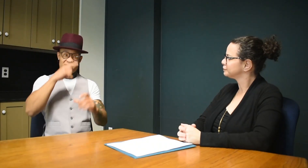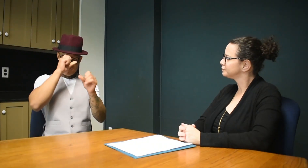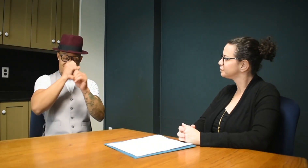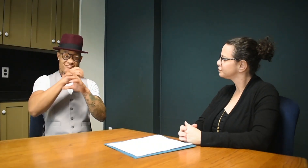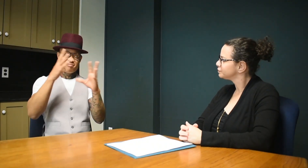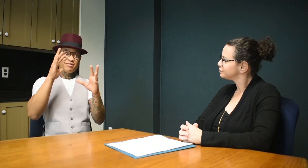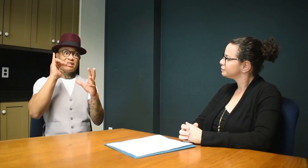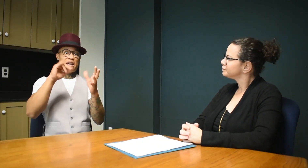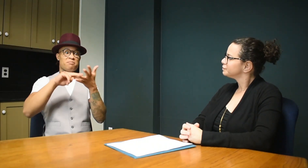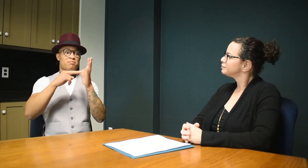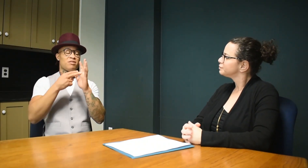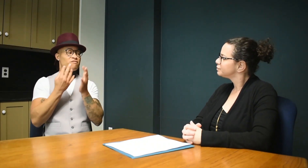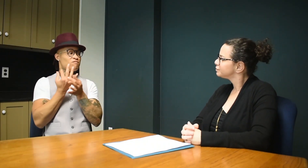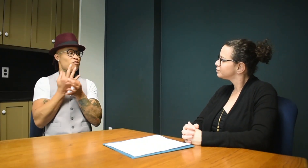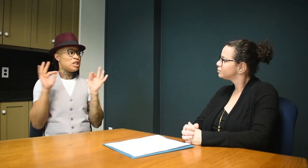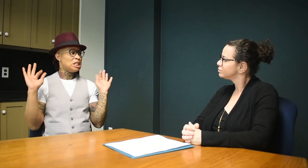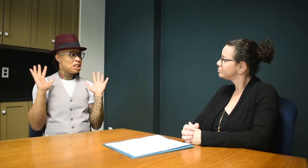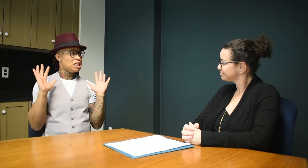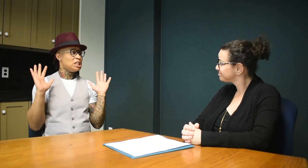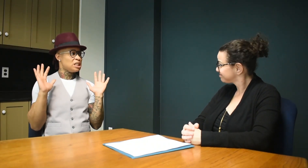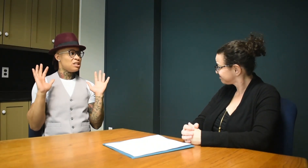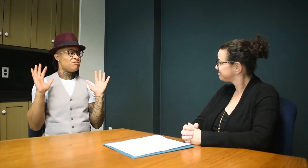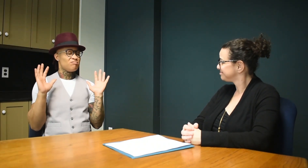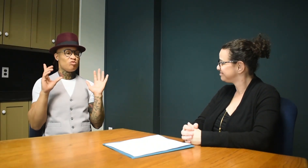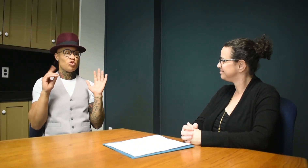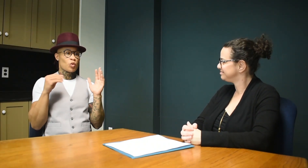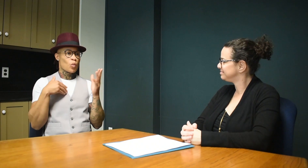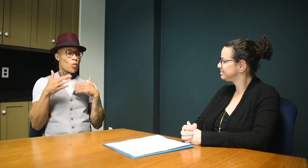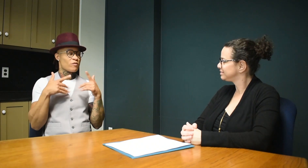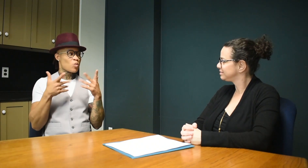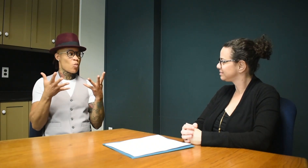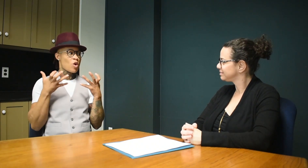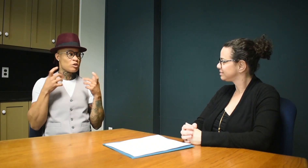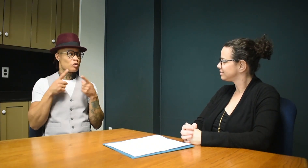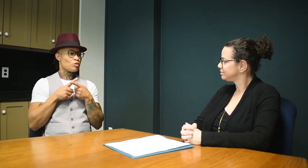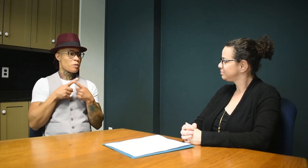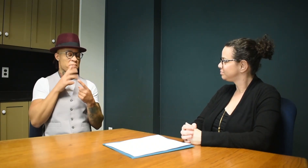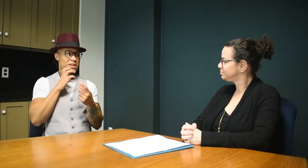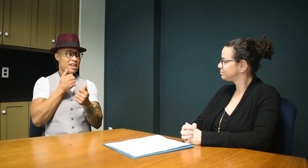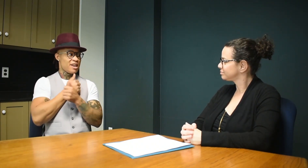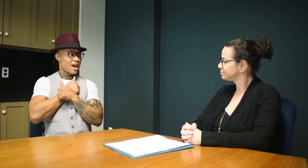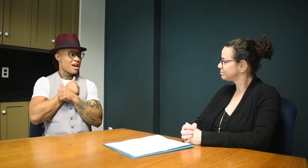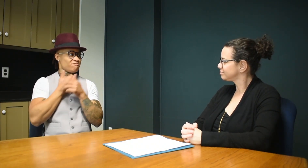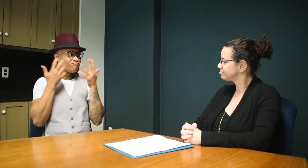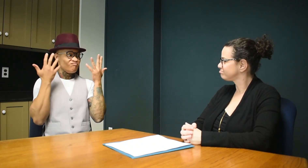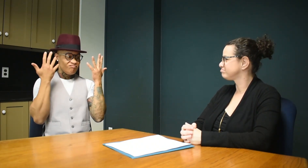LGBQT, to me, means freedom. Free to do whatever I want To be loved.